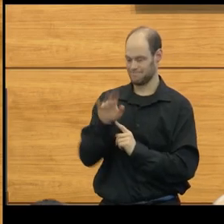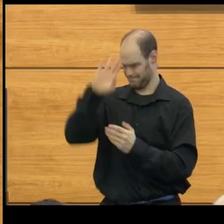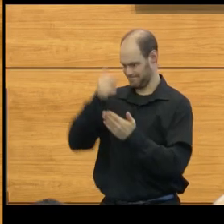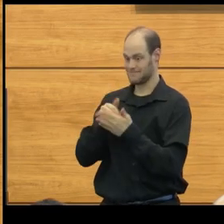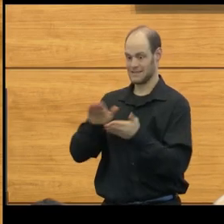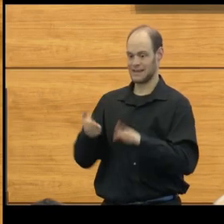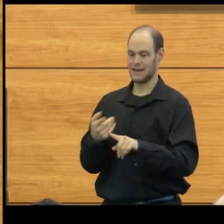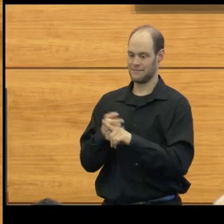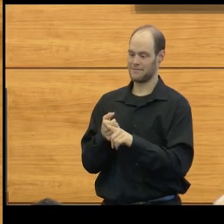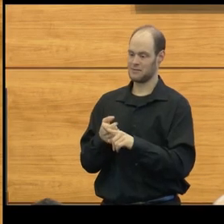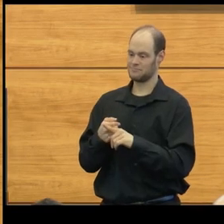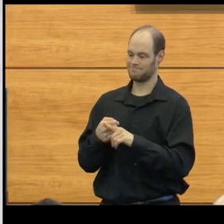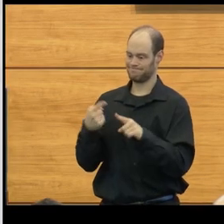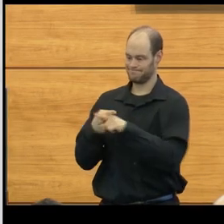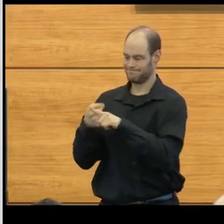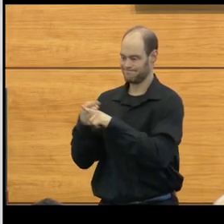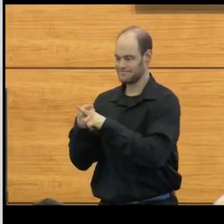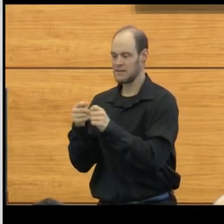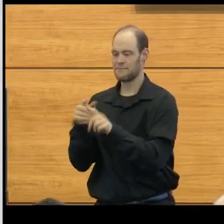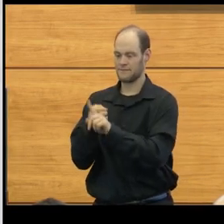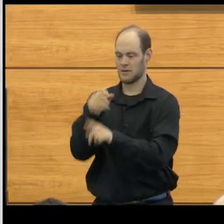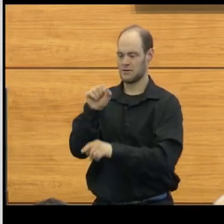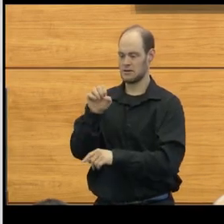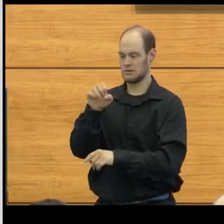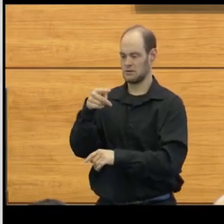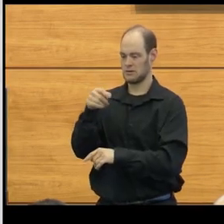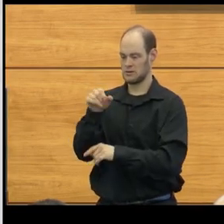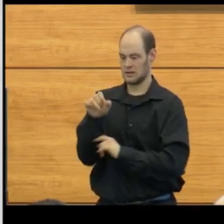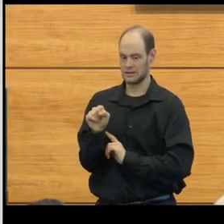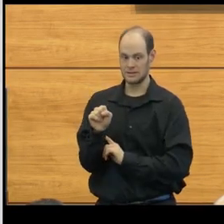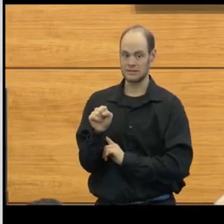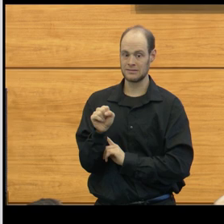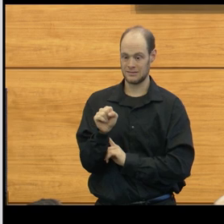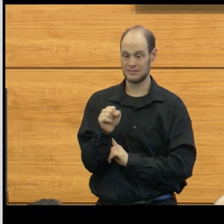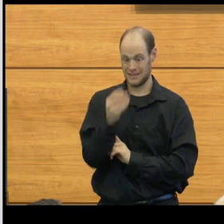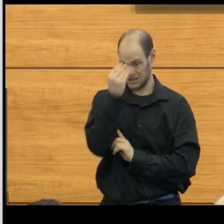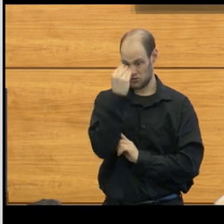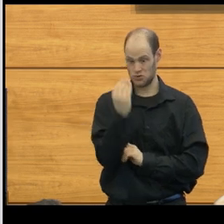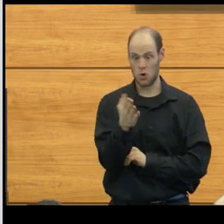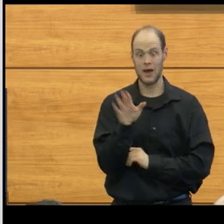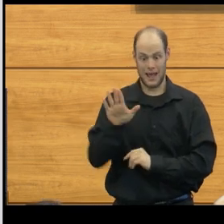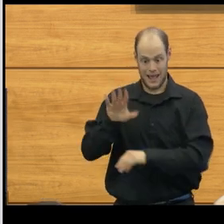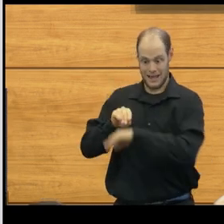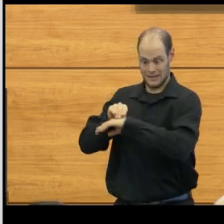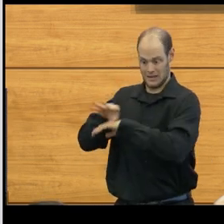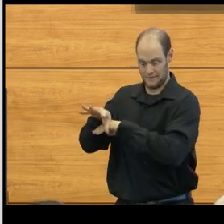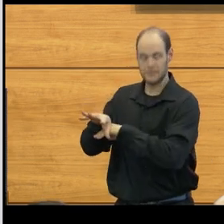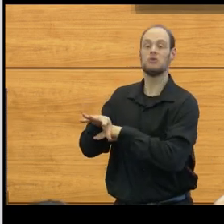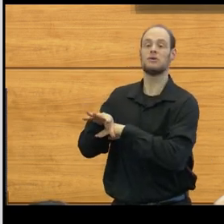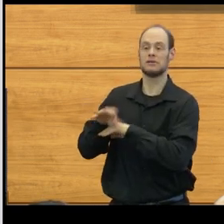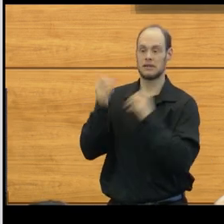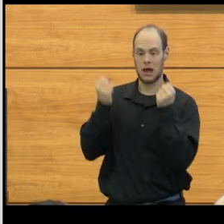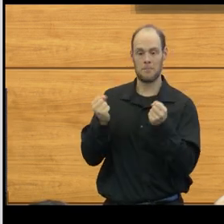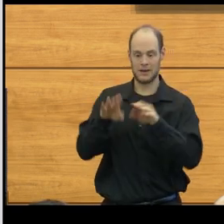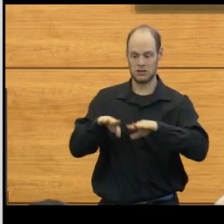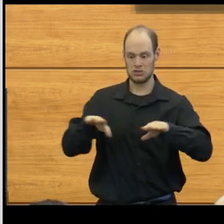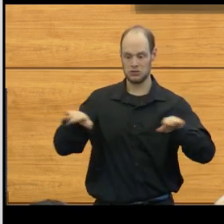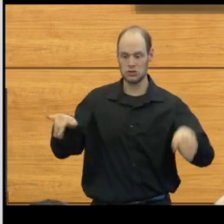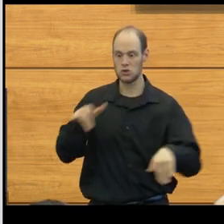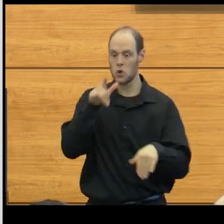from the complications of sepsis, I can tell you that his influence and the number of children that have been saved,